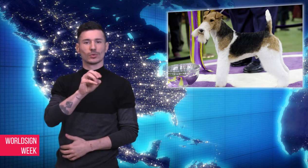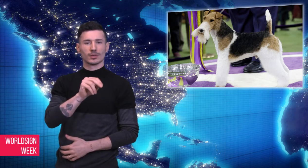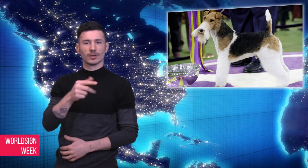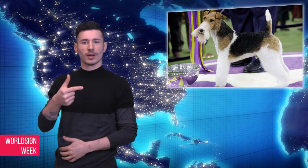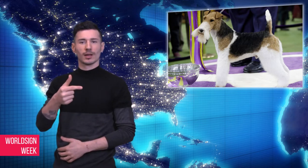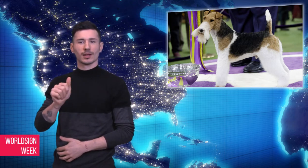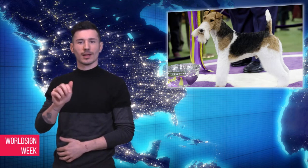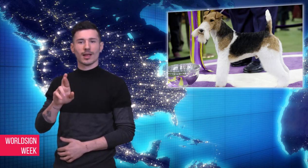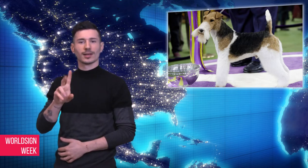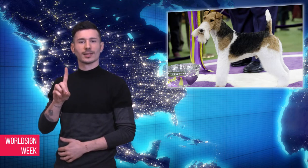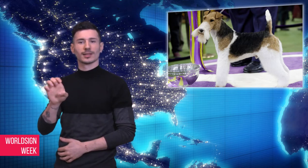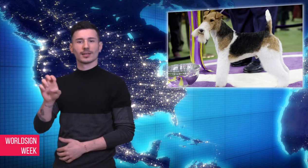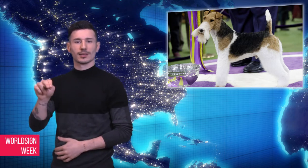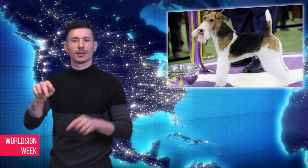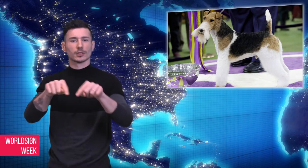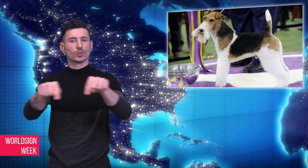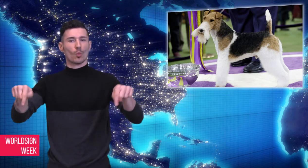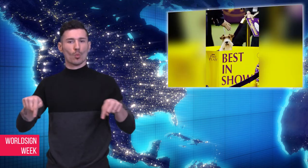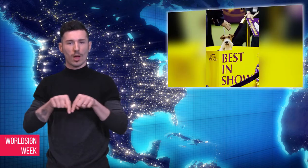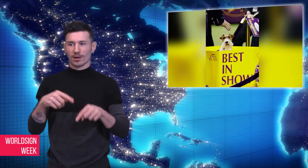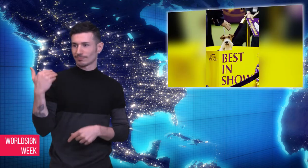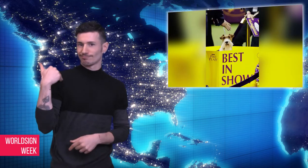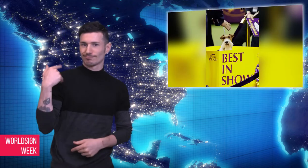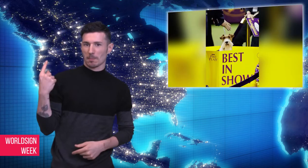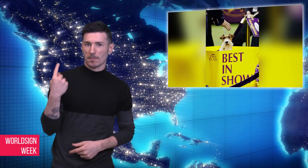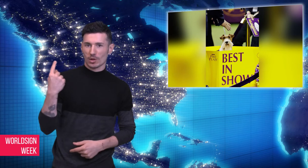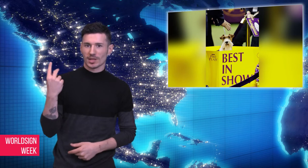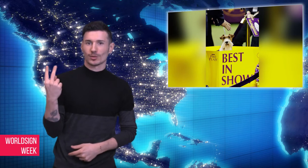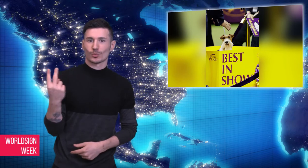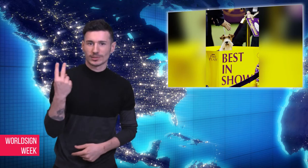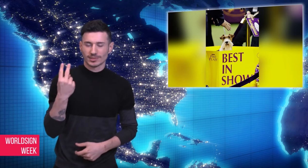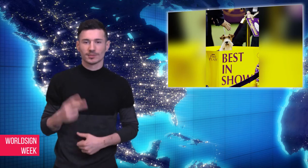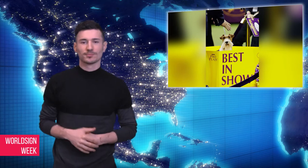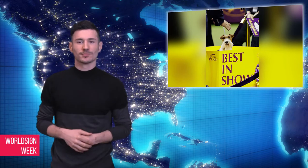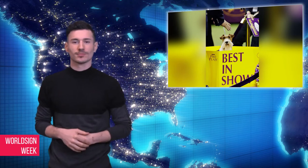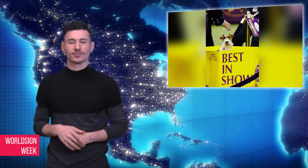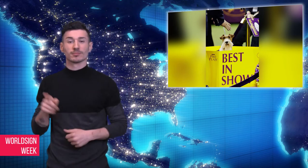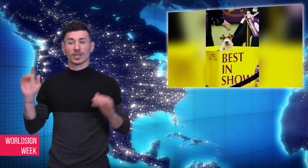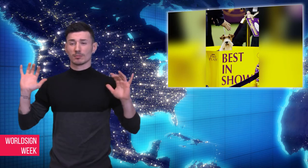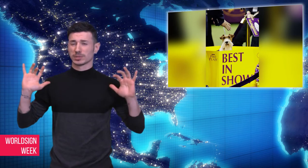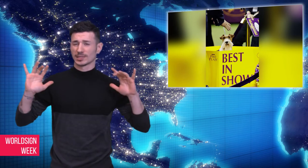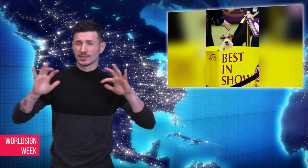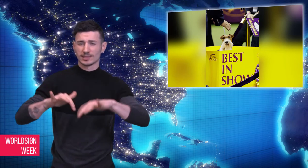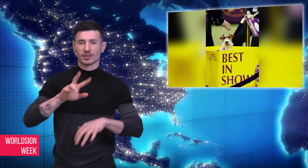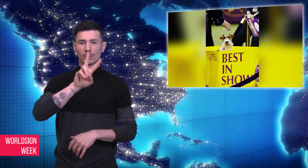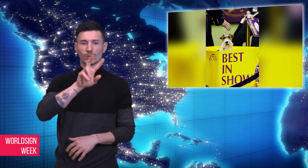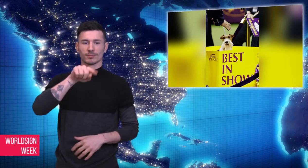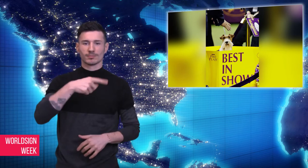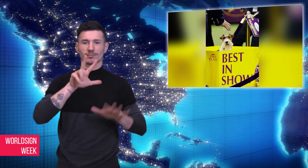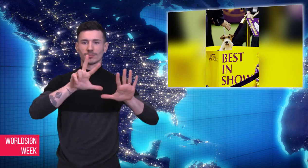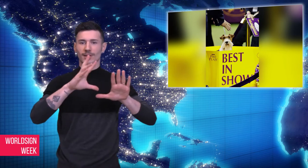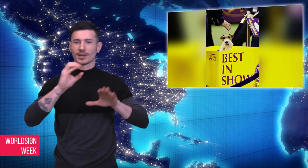at the Madison Garden Square on Monday and Tuesday. More than